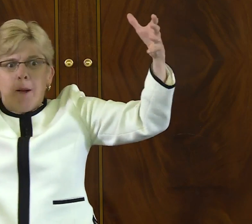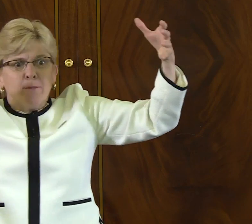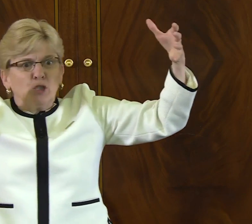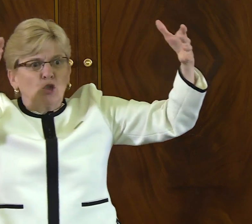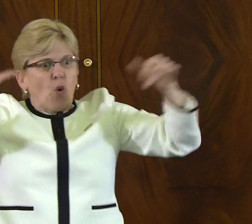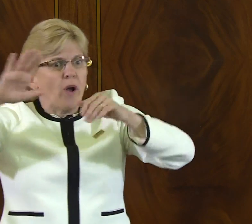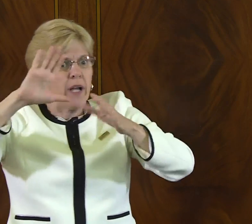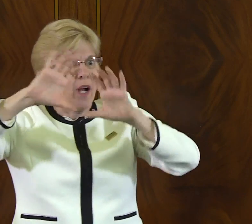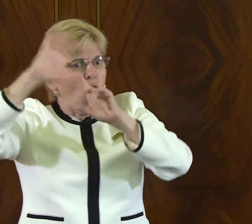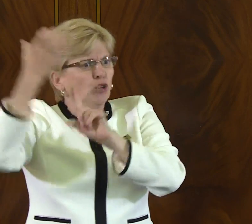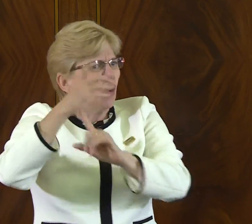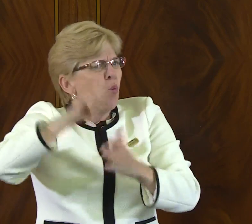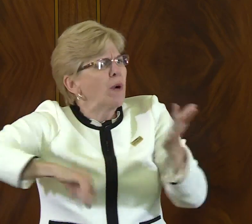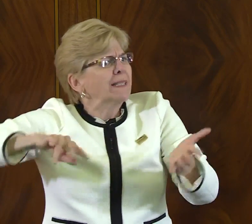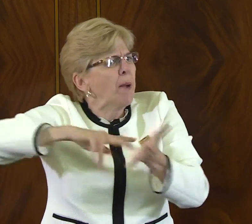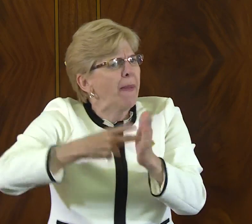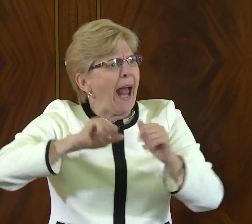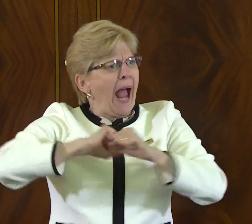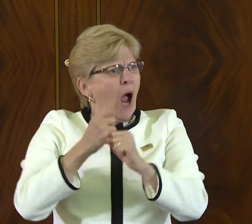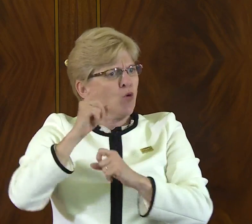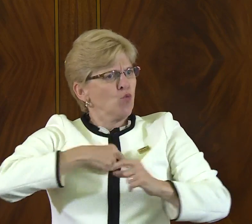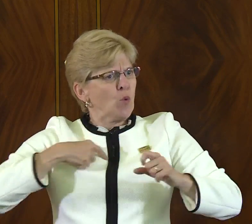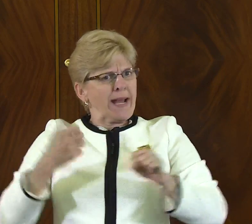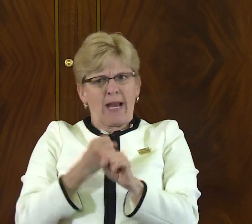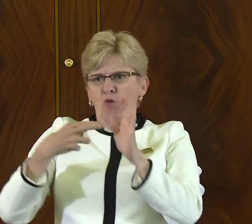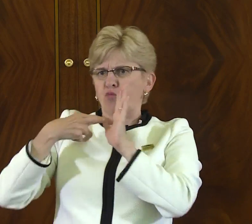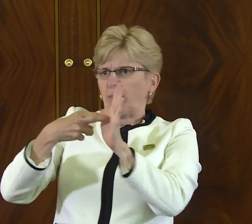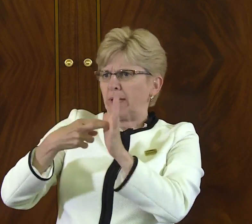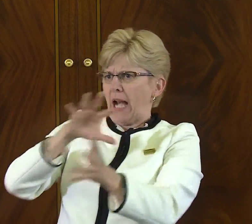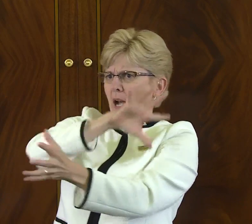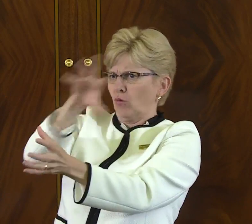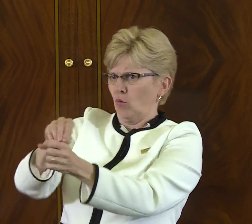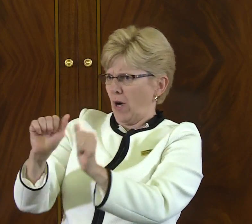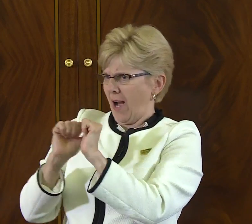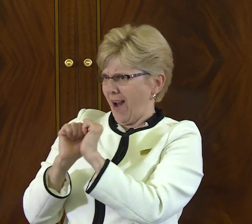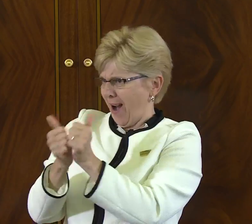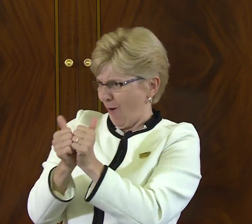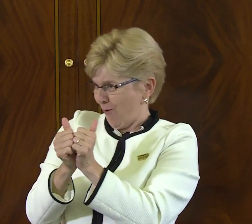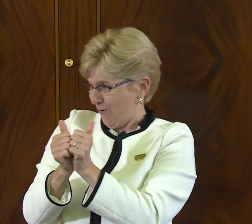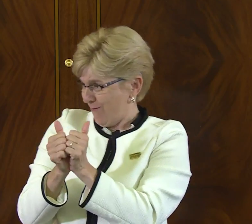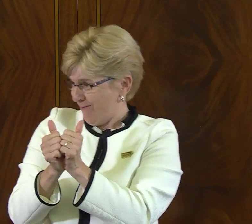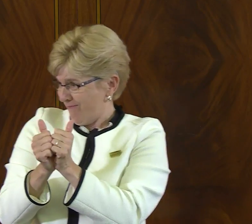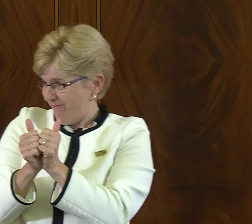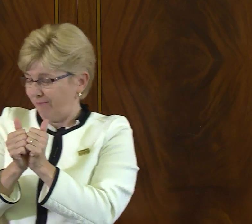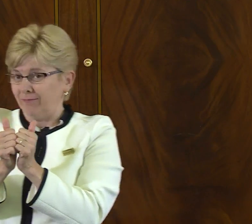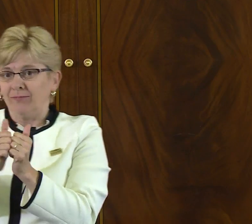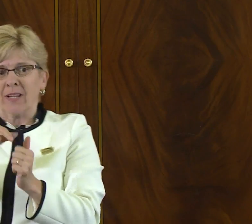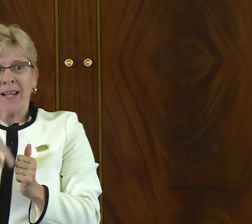Understanding that we may be a small community, we're a part of a larger community and how is it that we can get the representation that we need